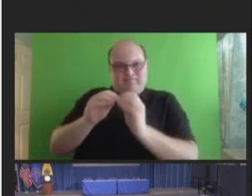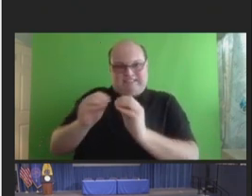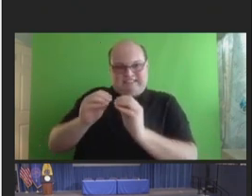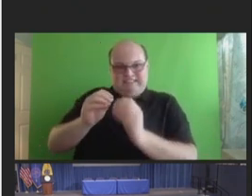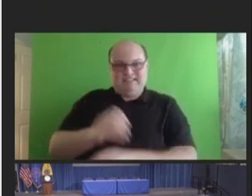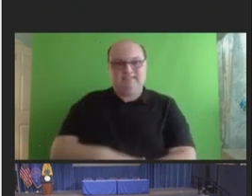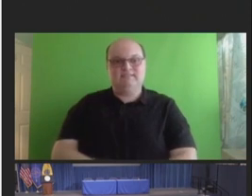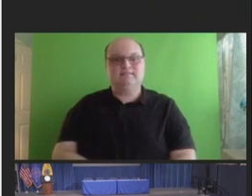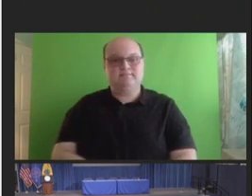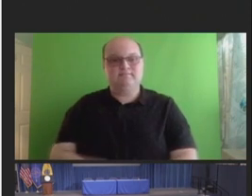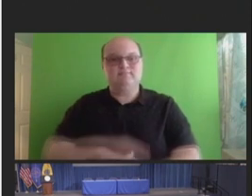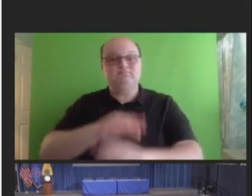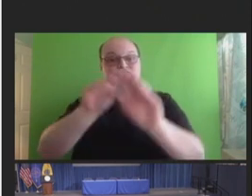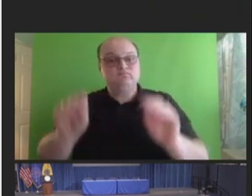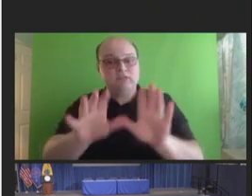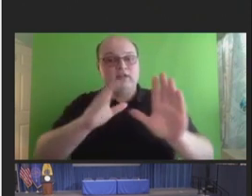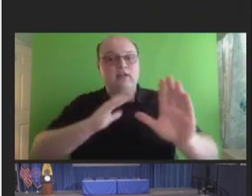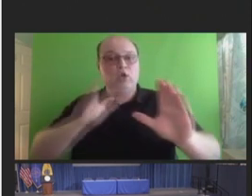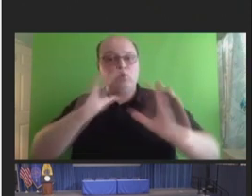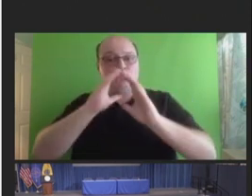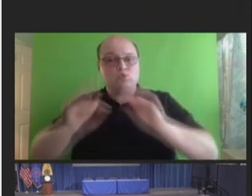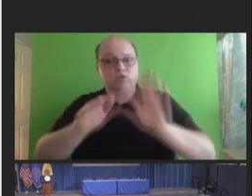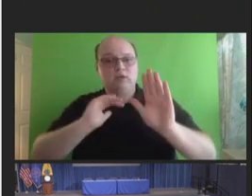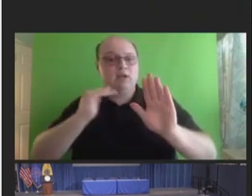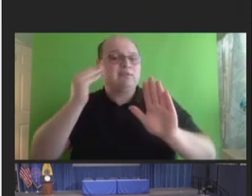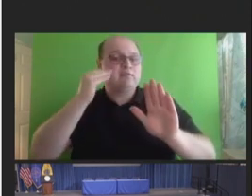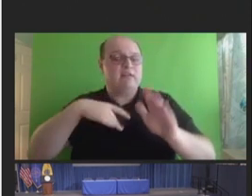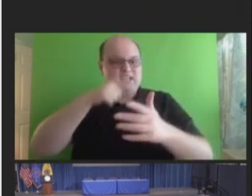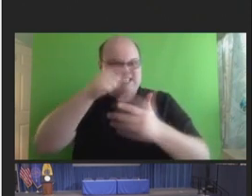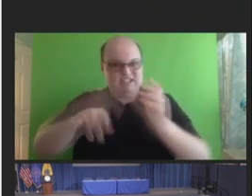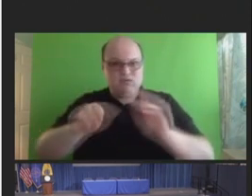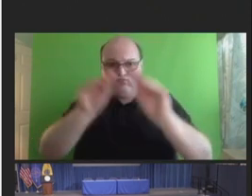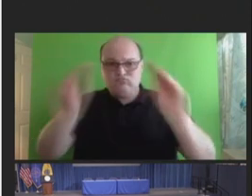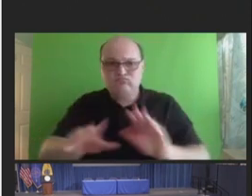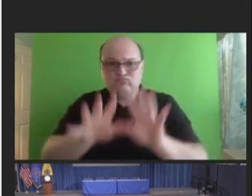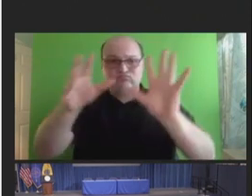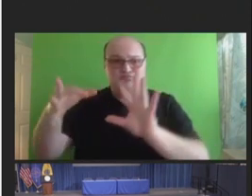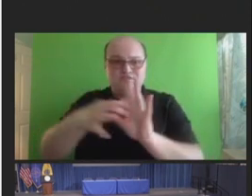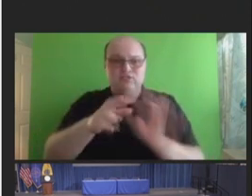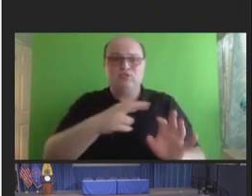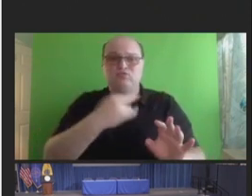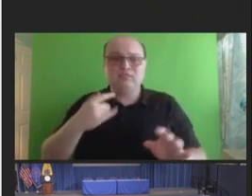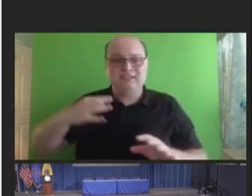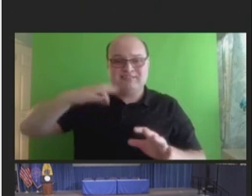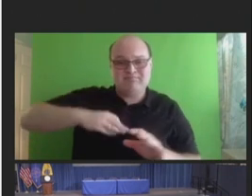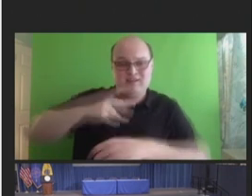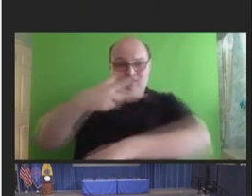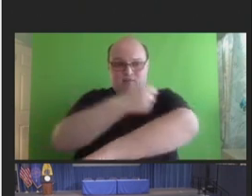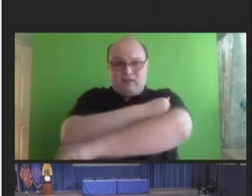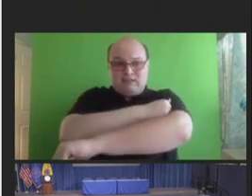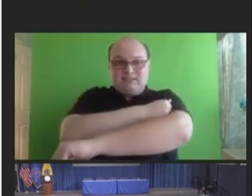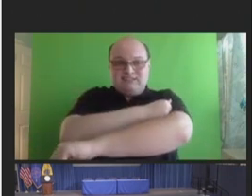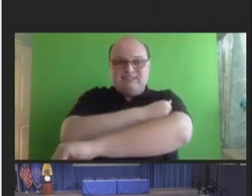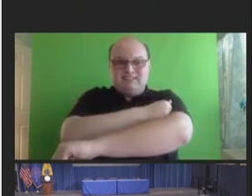transparency, communication, and knowledge of the process of weighing risks and benefits;